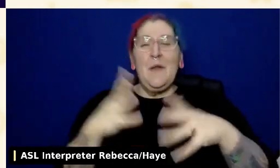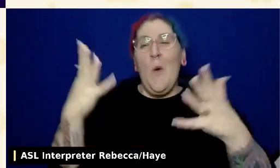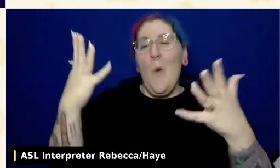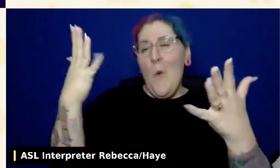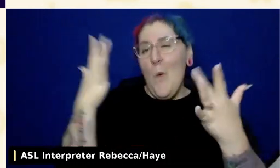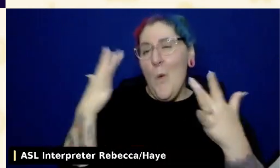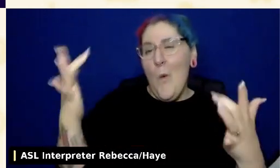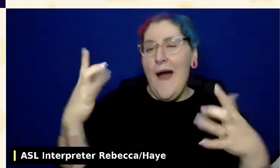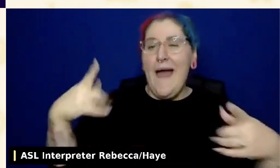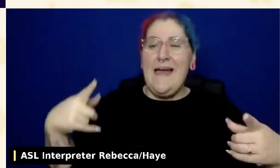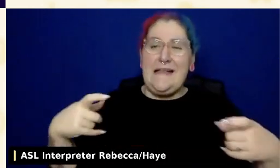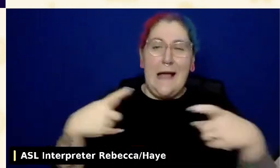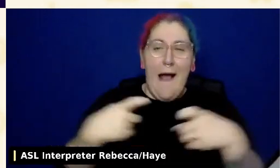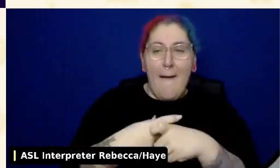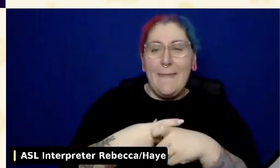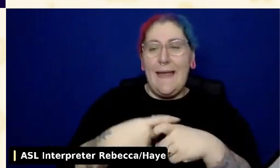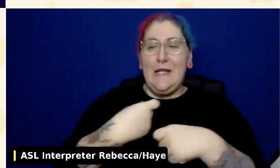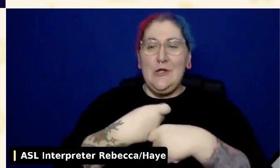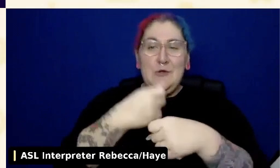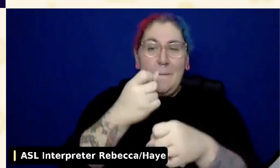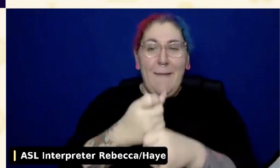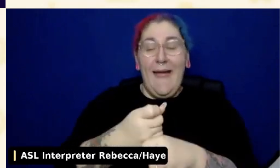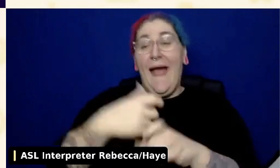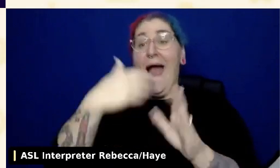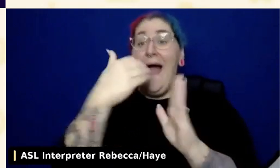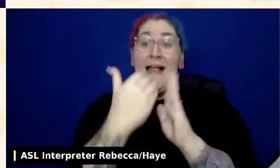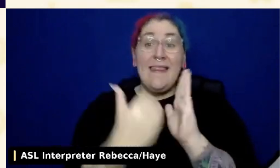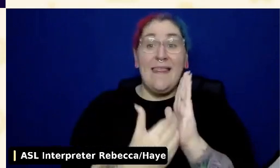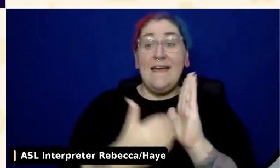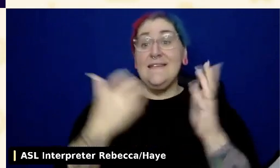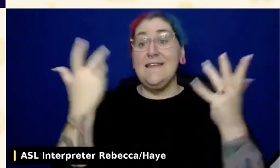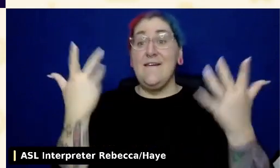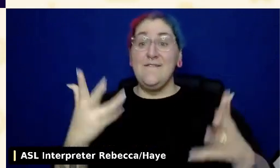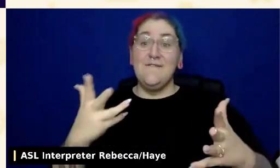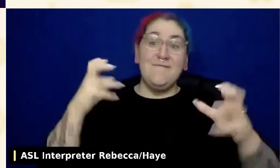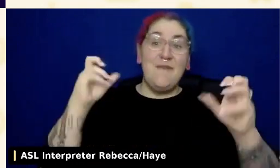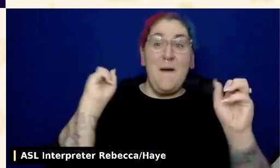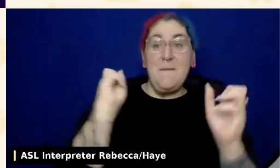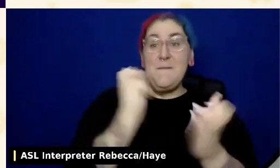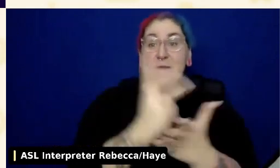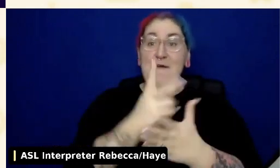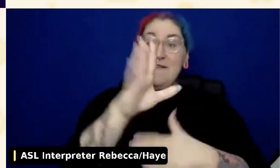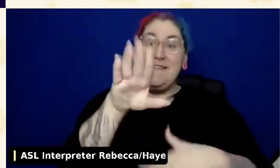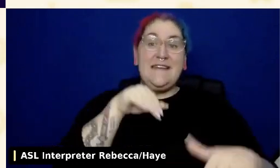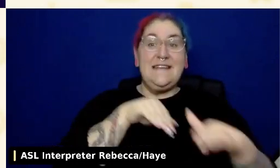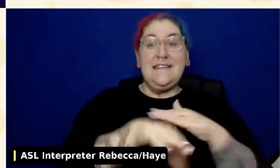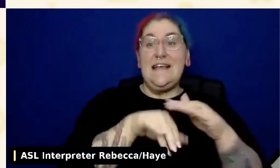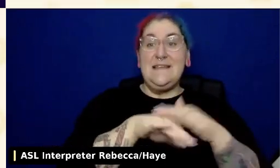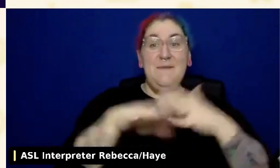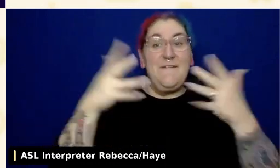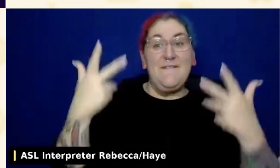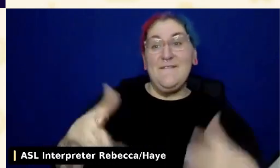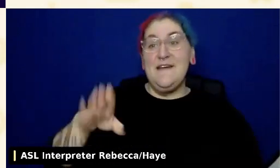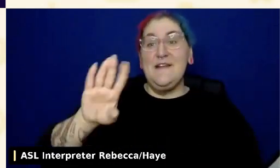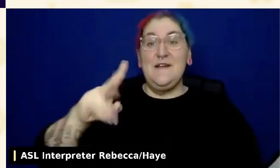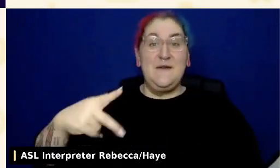to create a list of plugins that are accessible. First of all, there are a lot of plug-ins